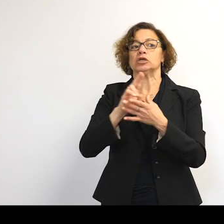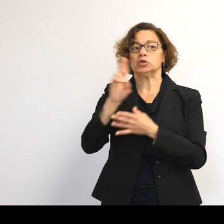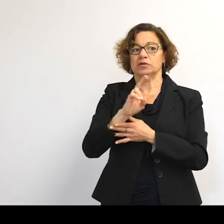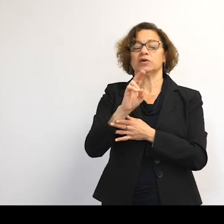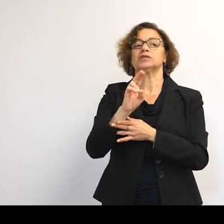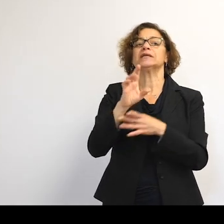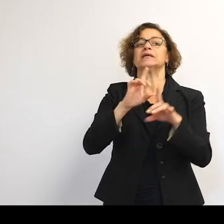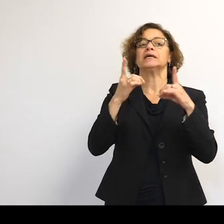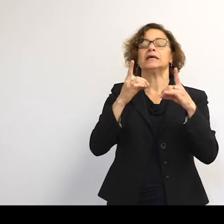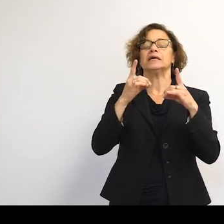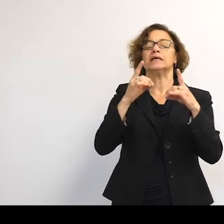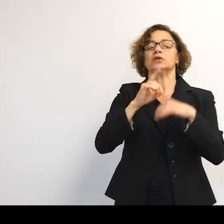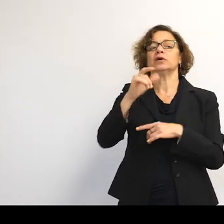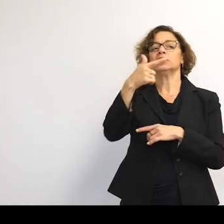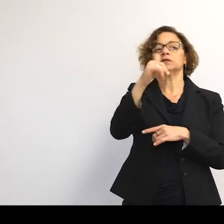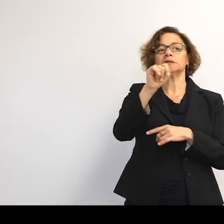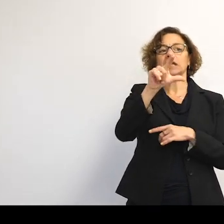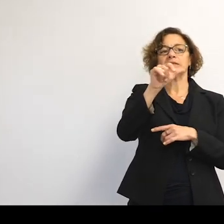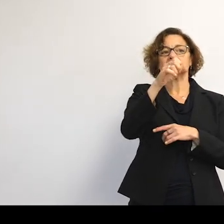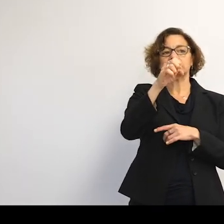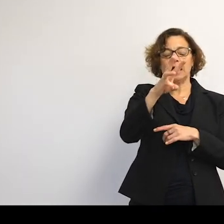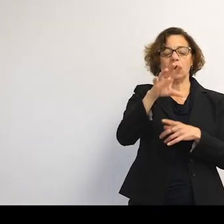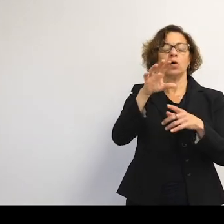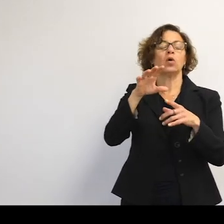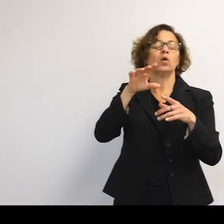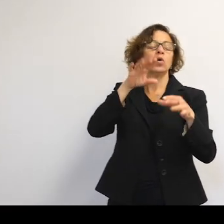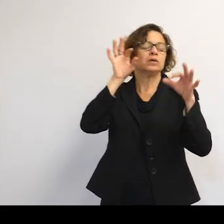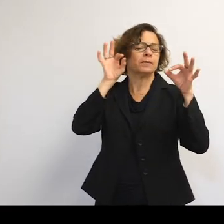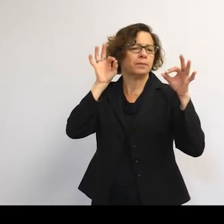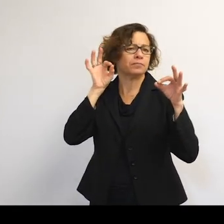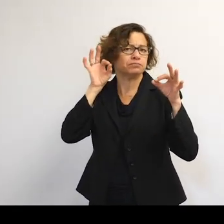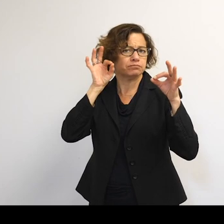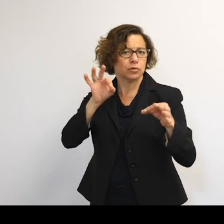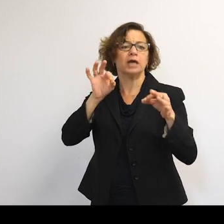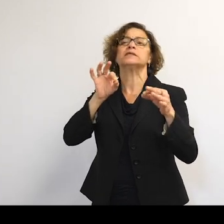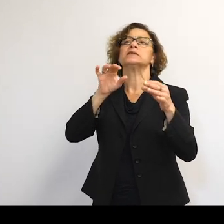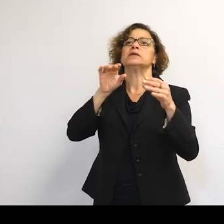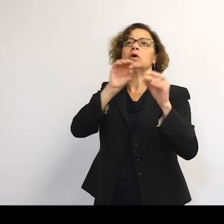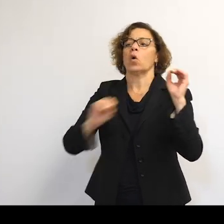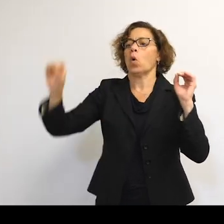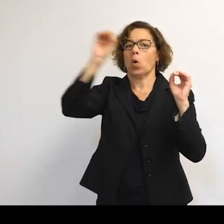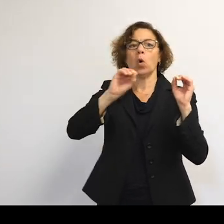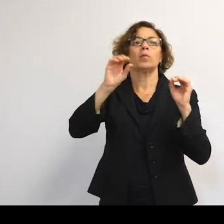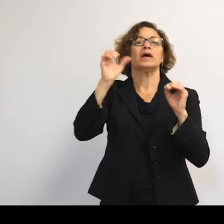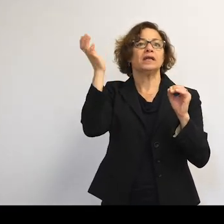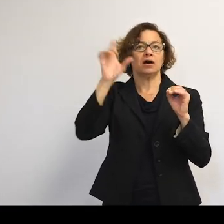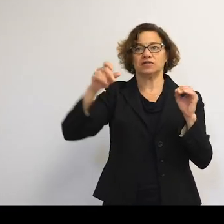His research focuses on the precise orbit determination of space debris. In particular, on how non-conservative